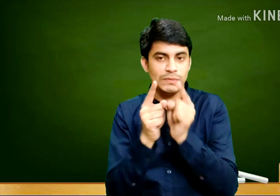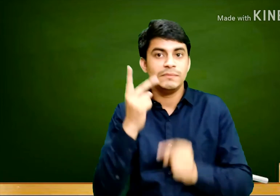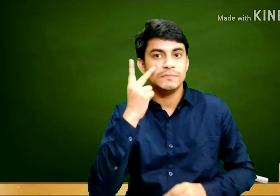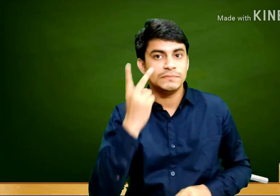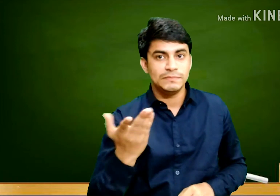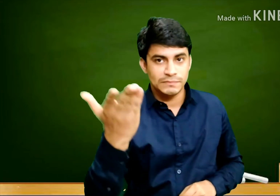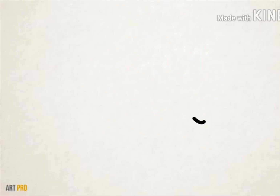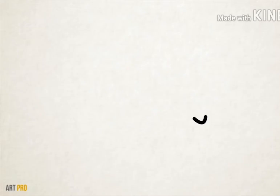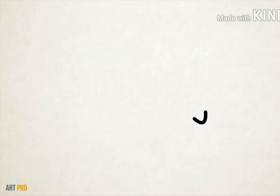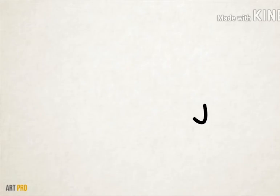Let's take a look.